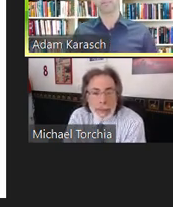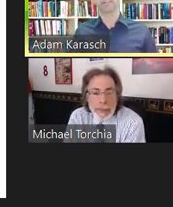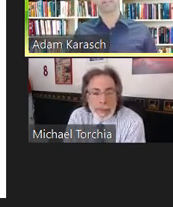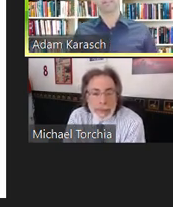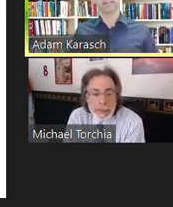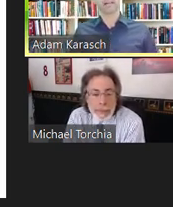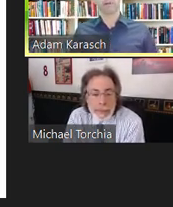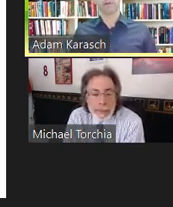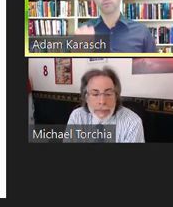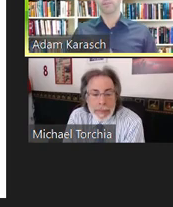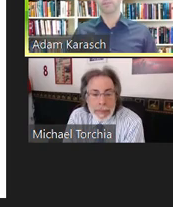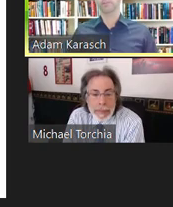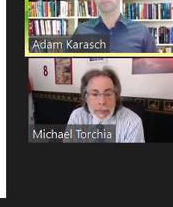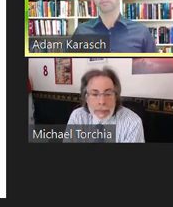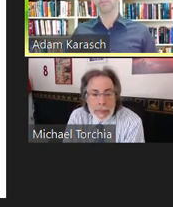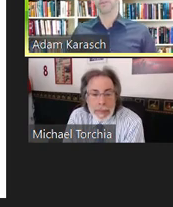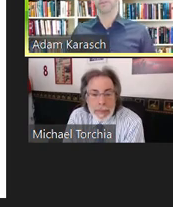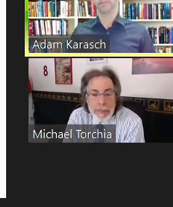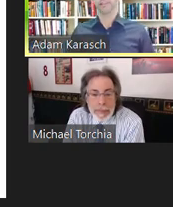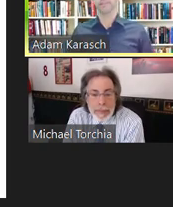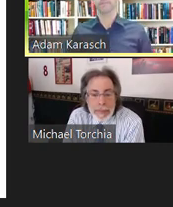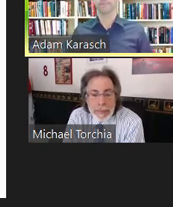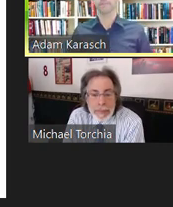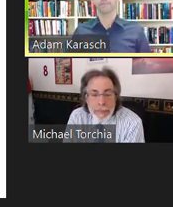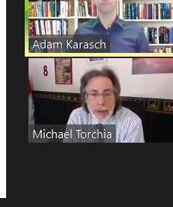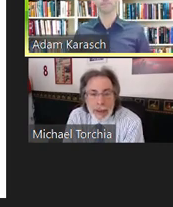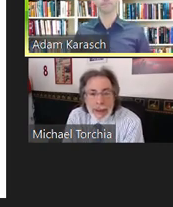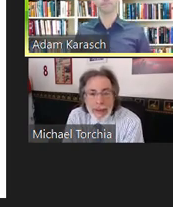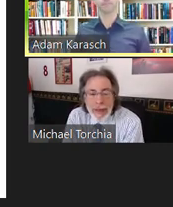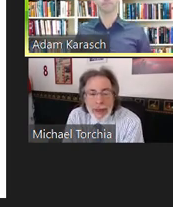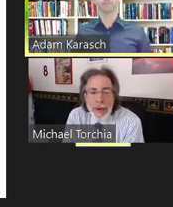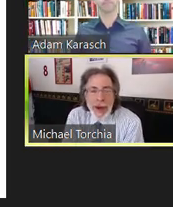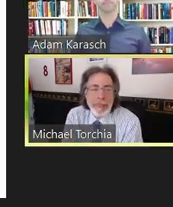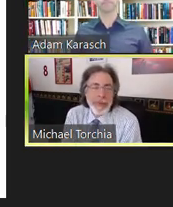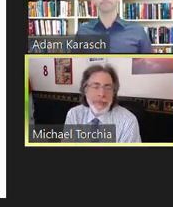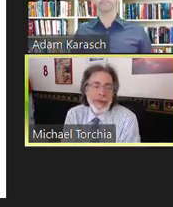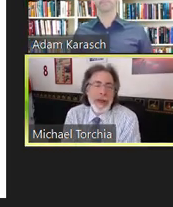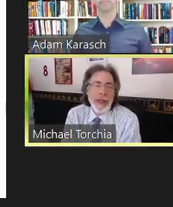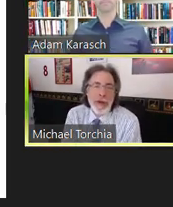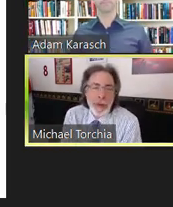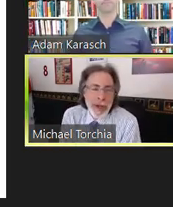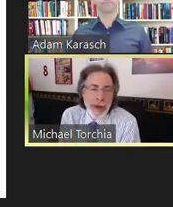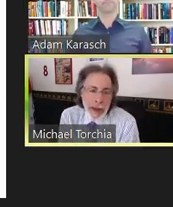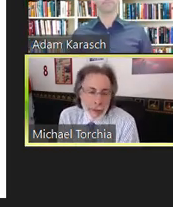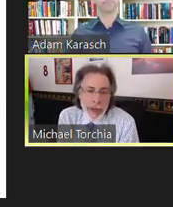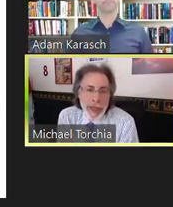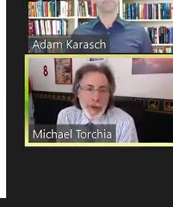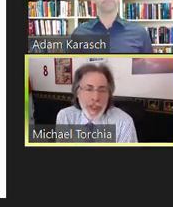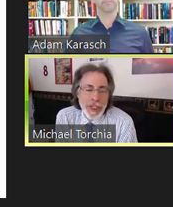Michael, why don't you say hello? Thank you, Adam. Hello, everyone. I'm Mike Torchia.